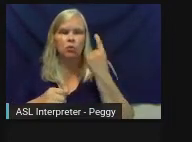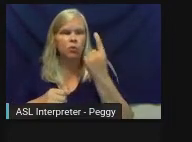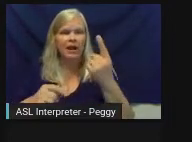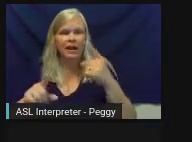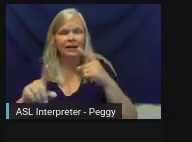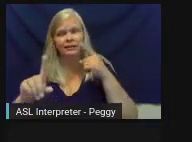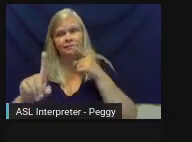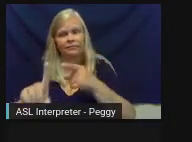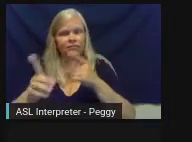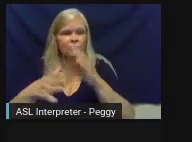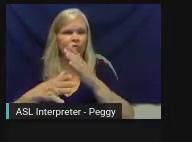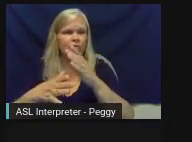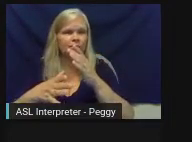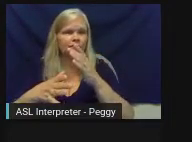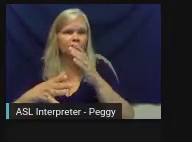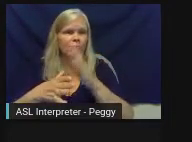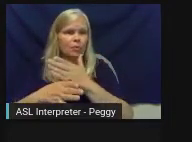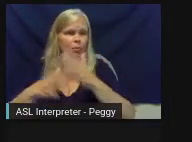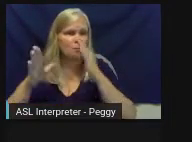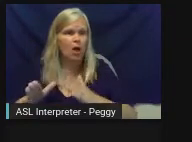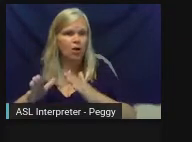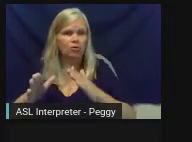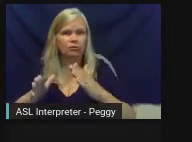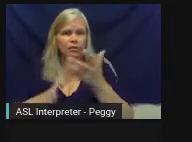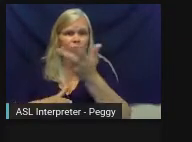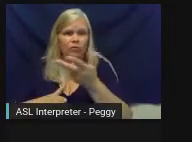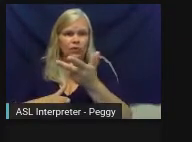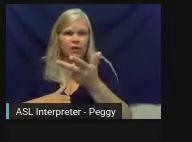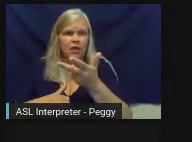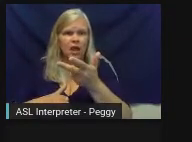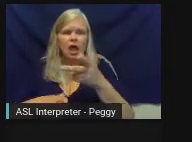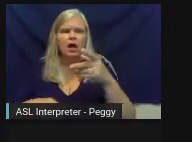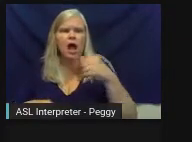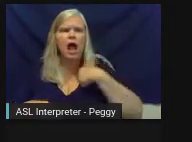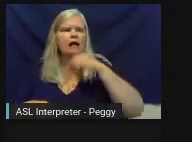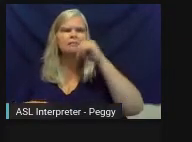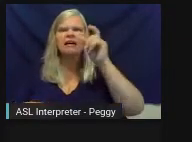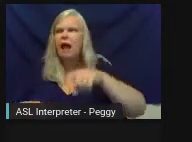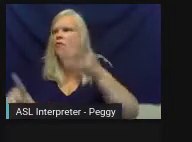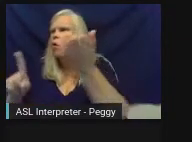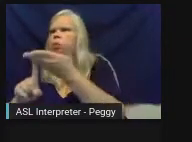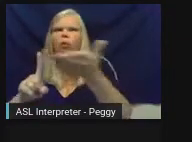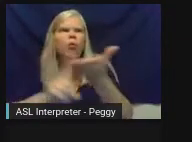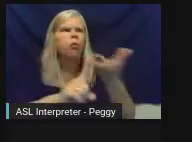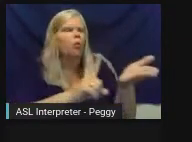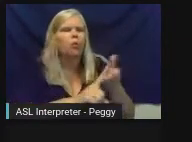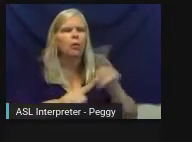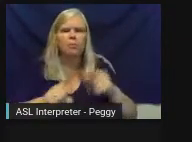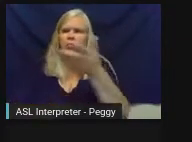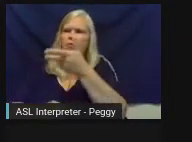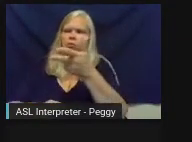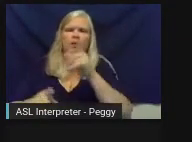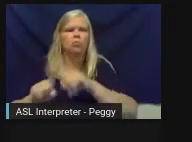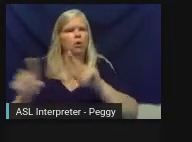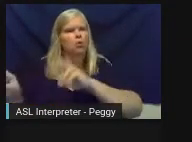folks you're having to convince to do this, folks who seem kind of ready and willing and up for the spirit of